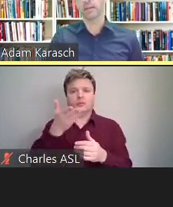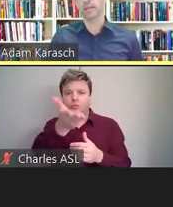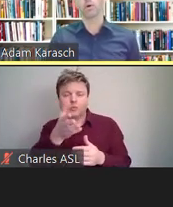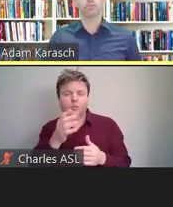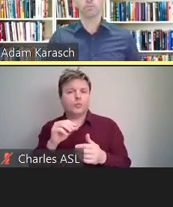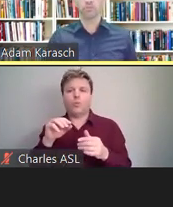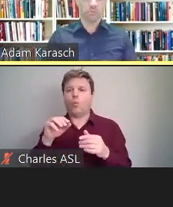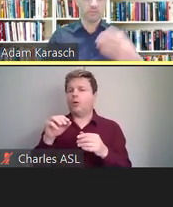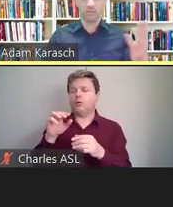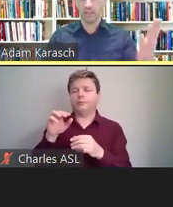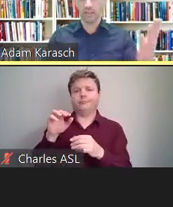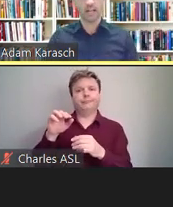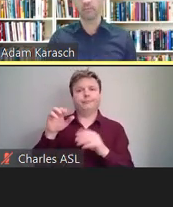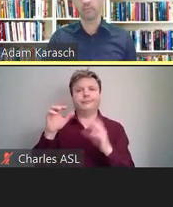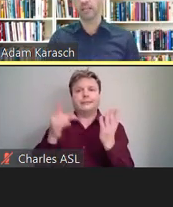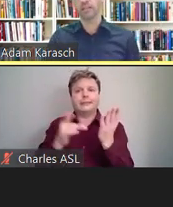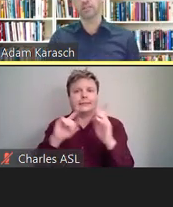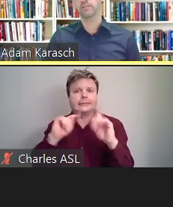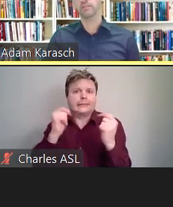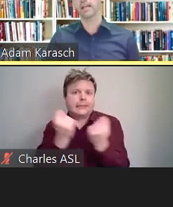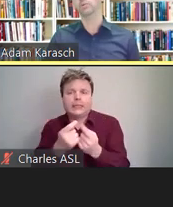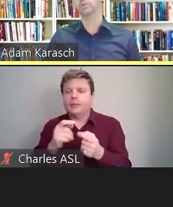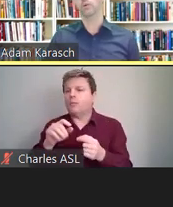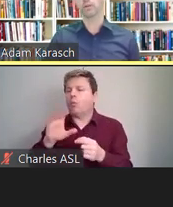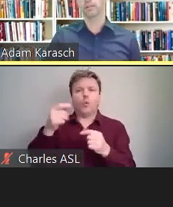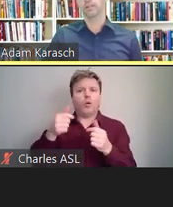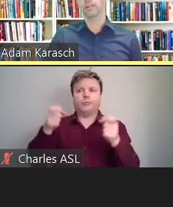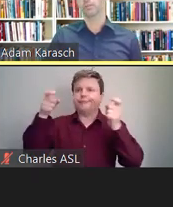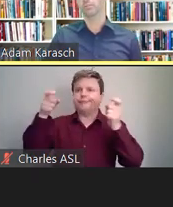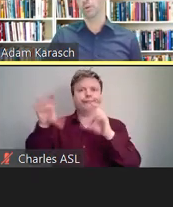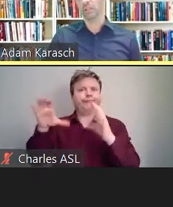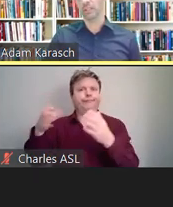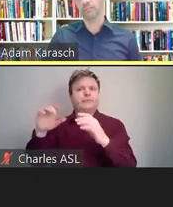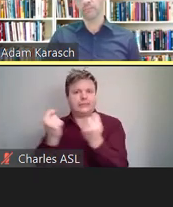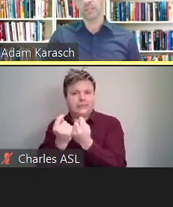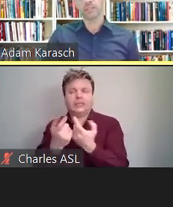and walk you through specific accommodations and how they would work remotely.